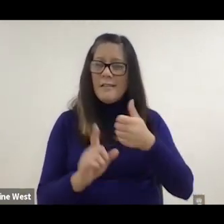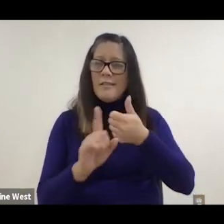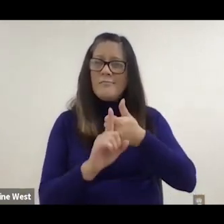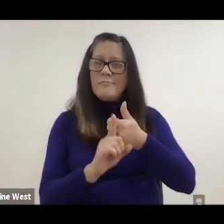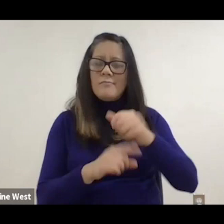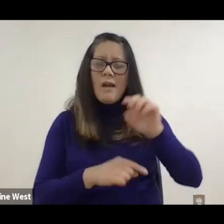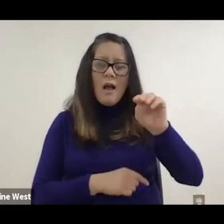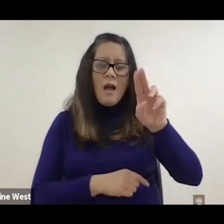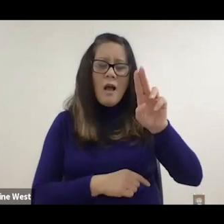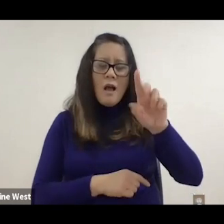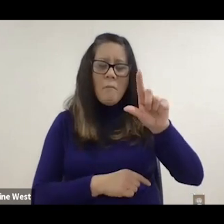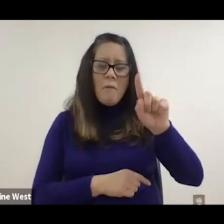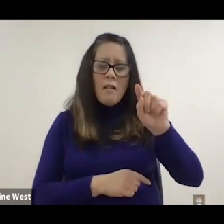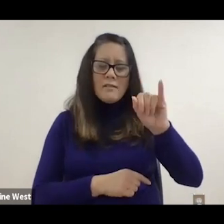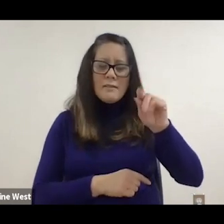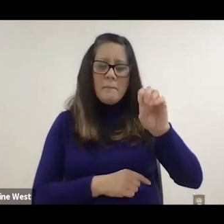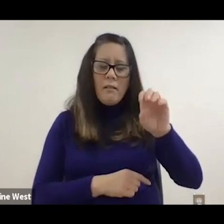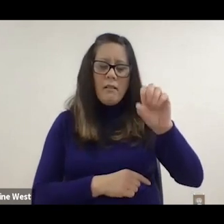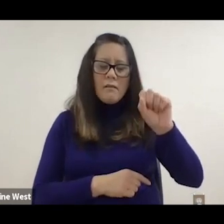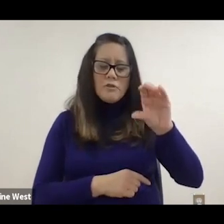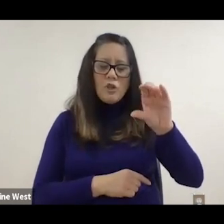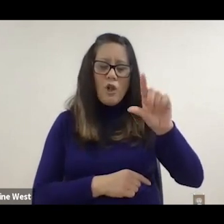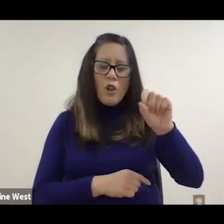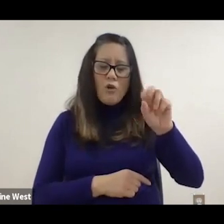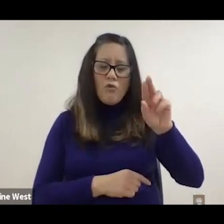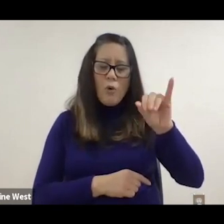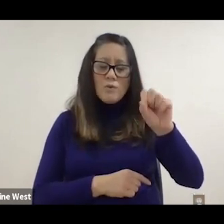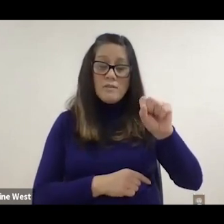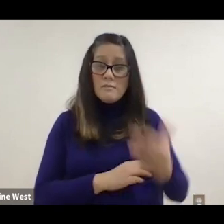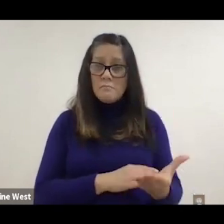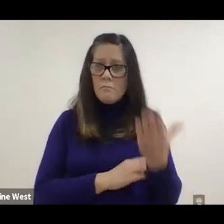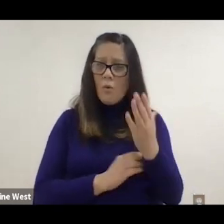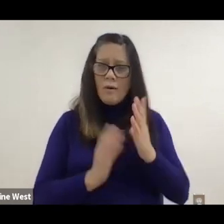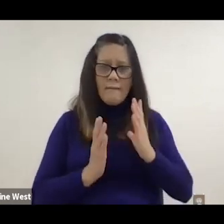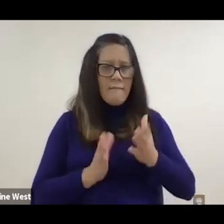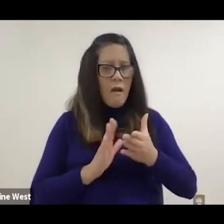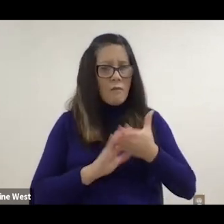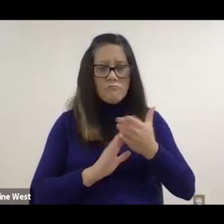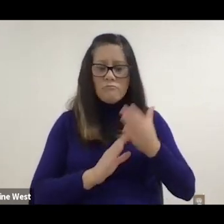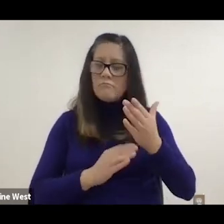be pretty capable in the morning. But as they fatigue in the afternoon there.